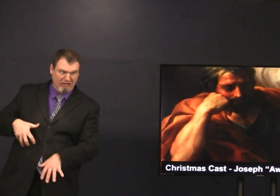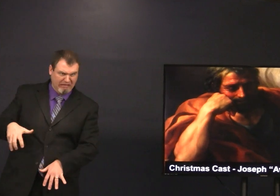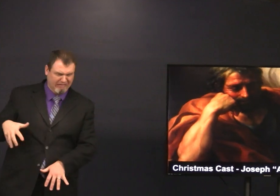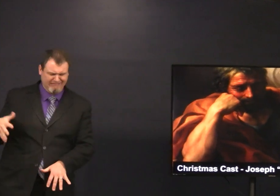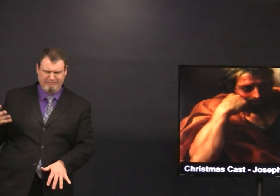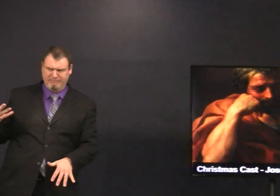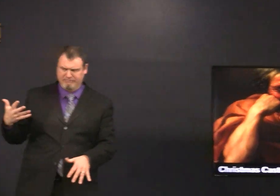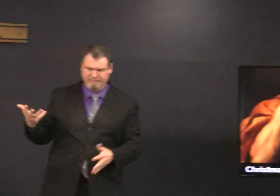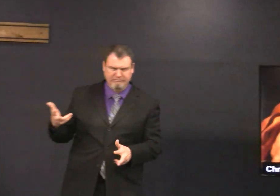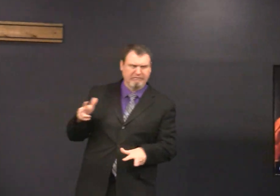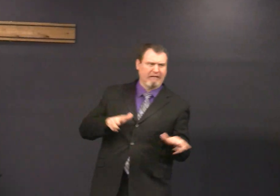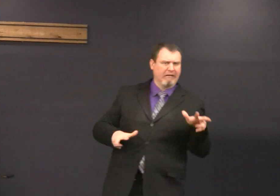and then